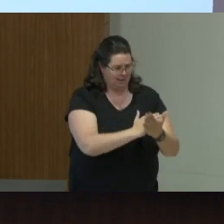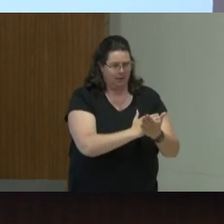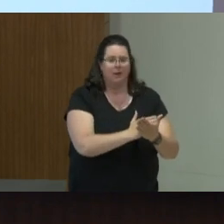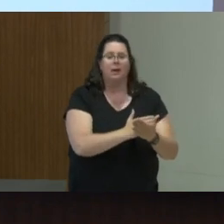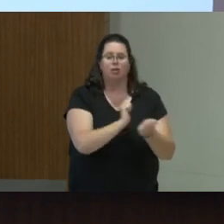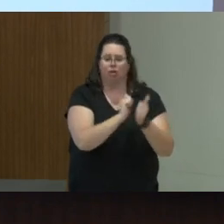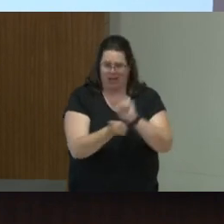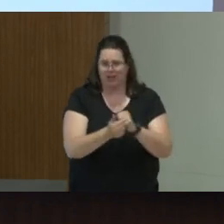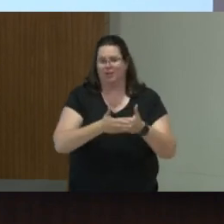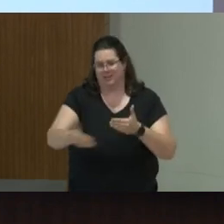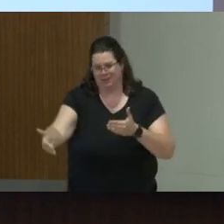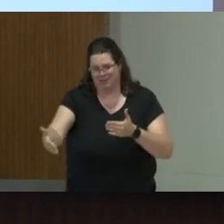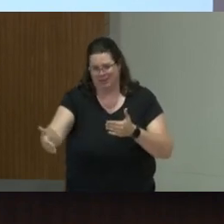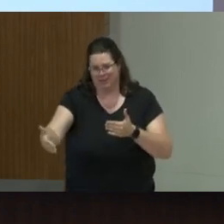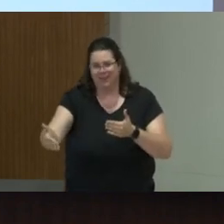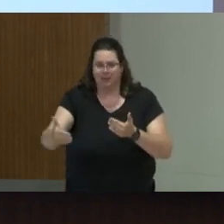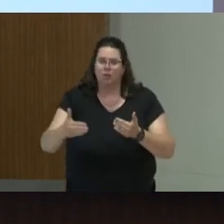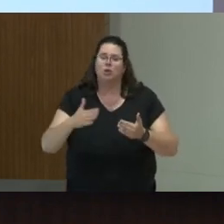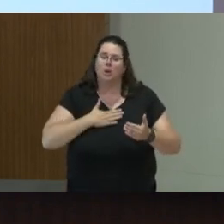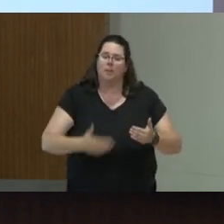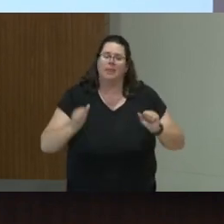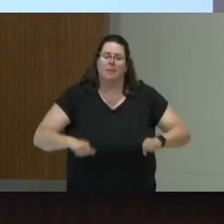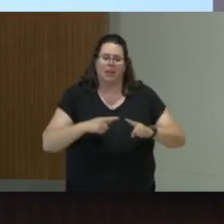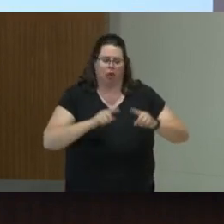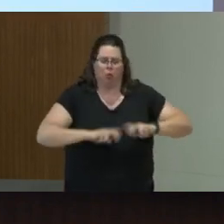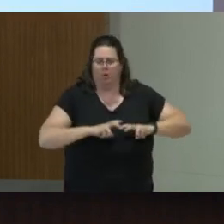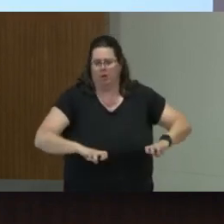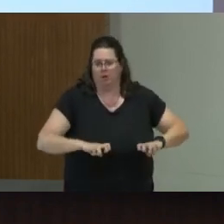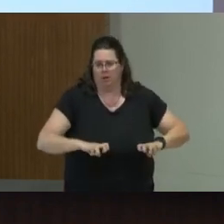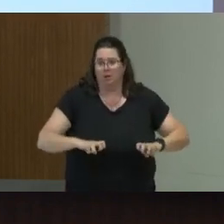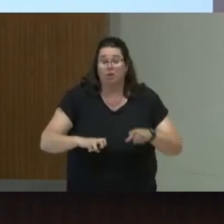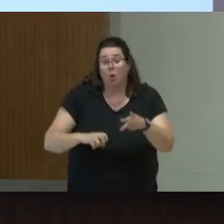the more we buy, the better we get. Don't choose L'Arche. So the authors won't get it. Thank you.